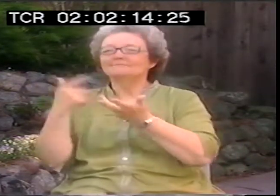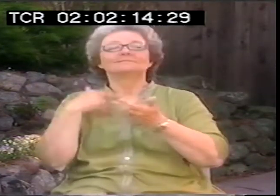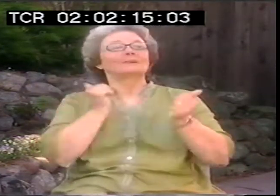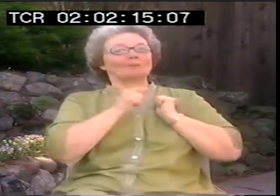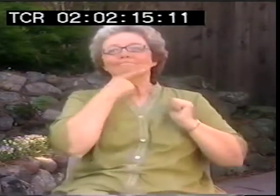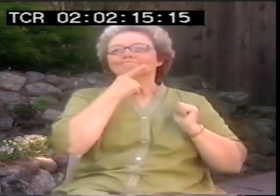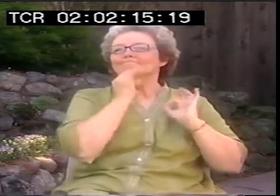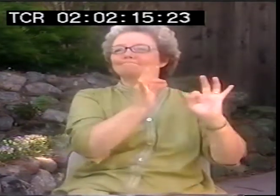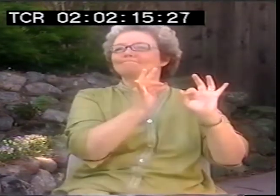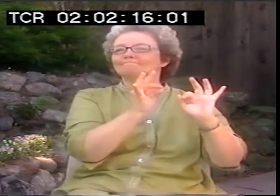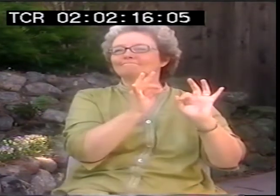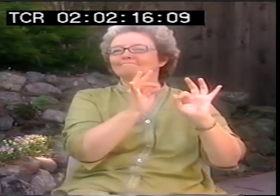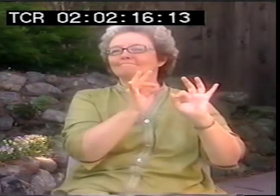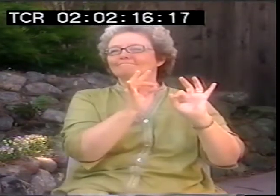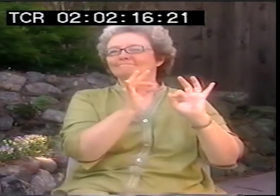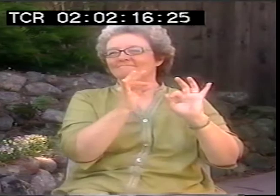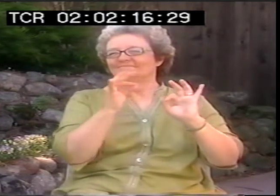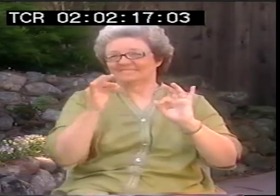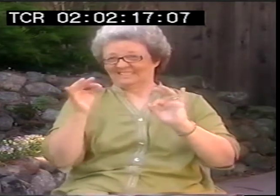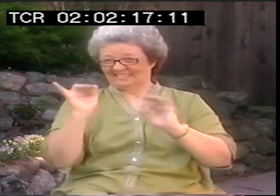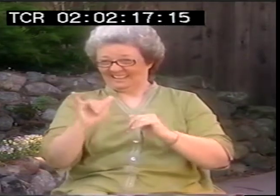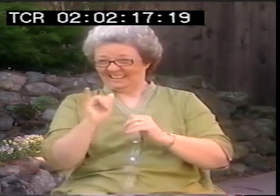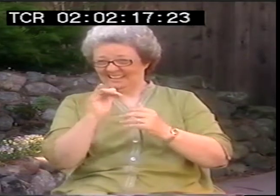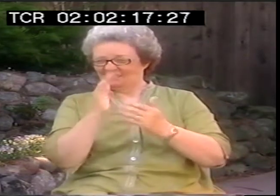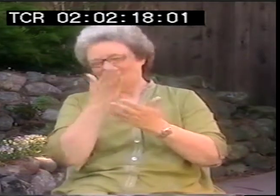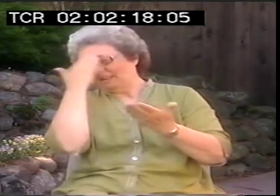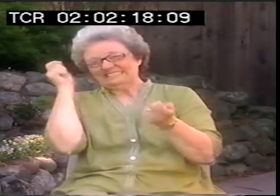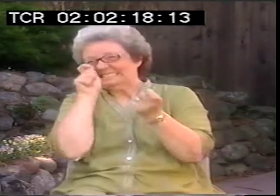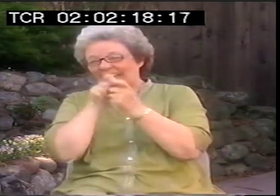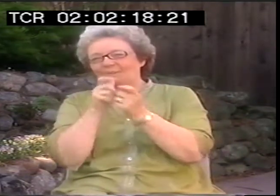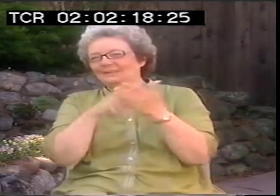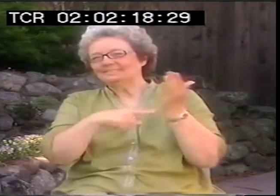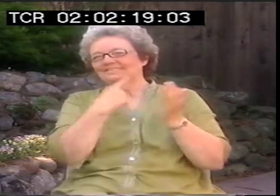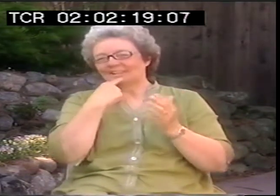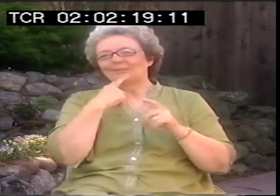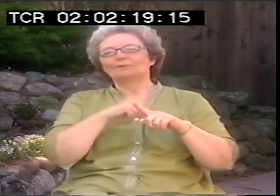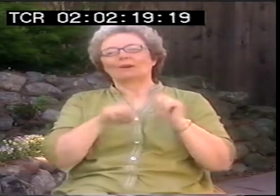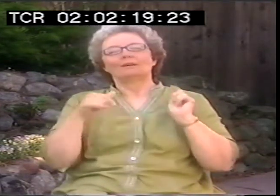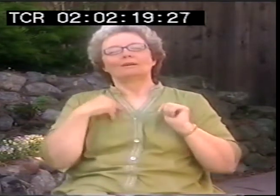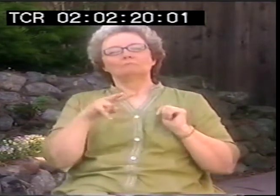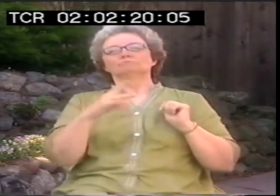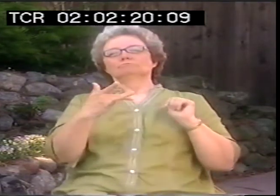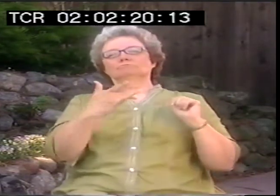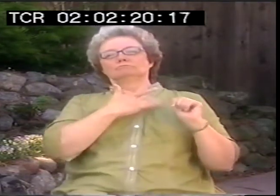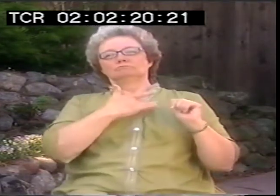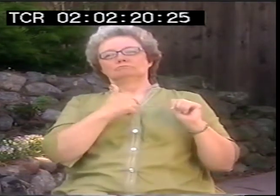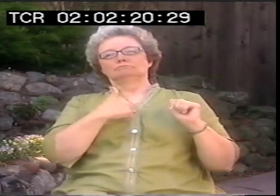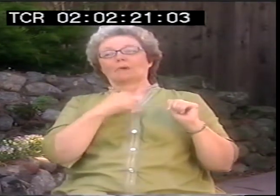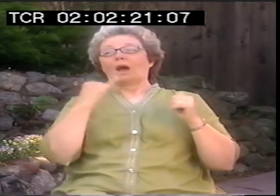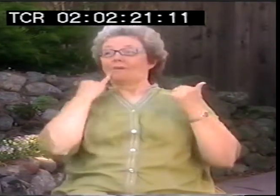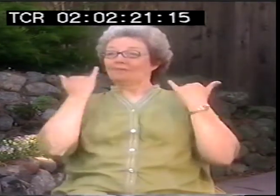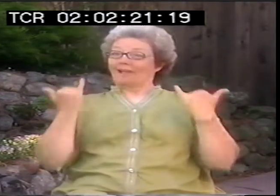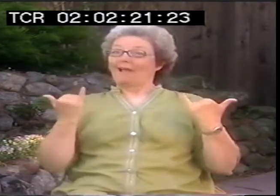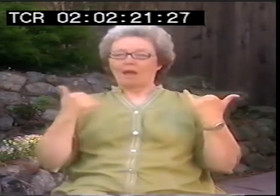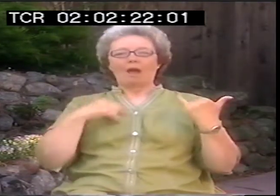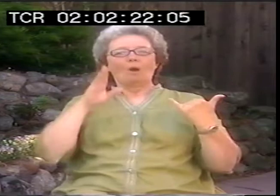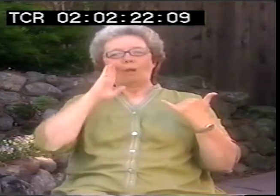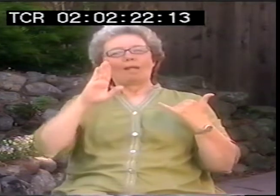You know, it's interesting he said he preferred to perform for hearing people because deaf people criticized him. I can't remember exactly what he said. But I was really--